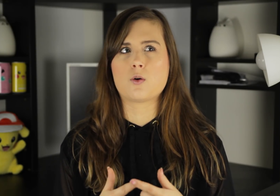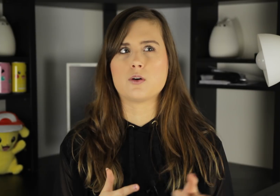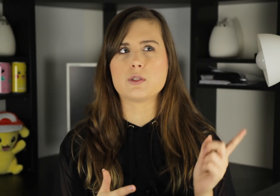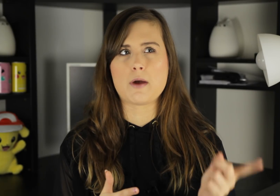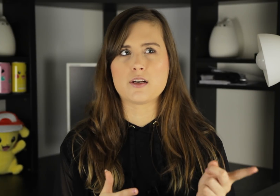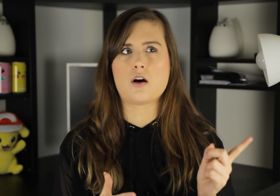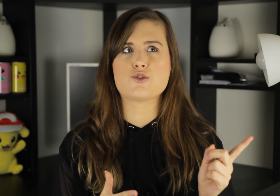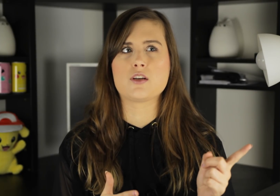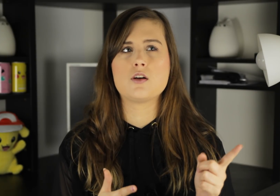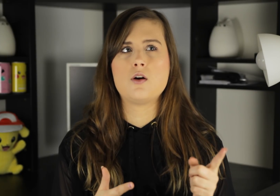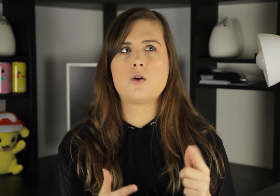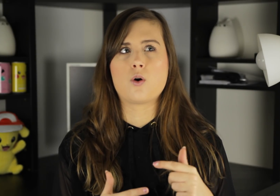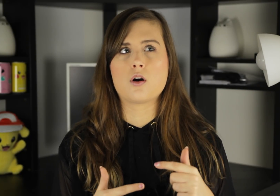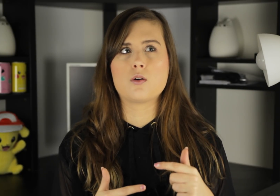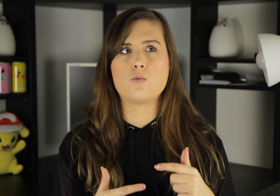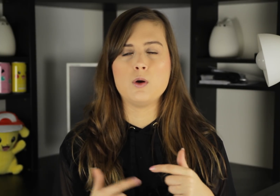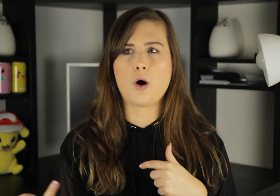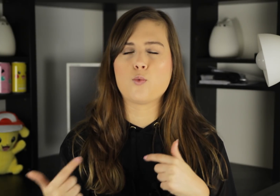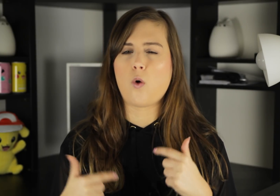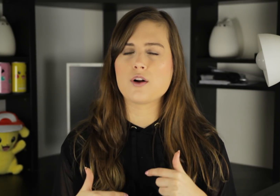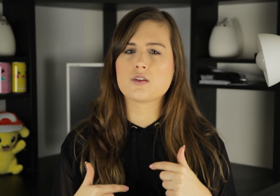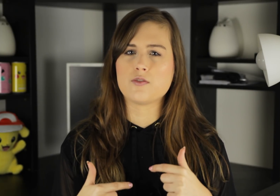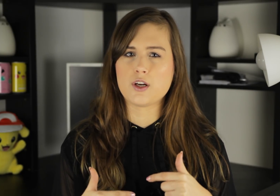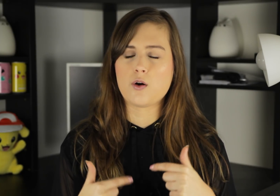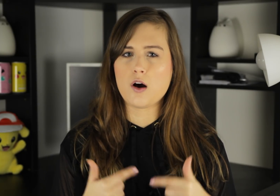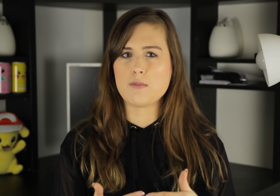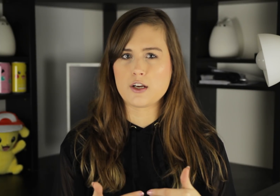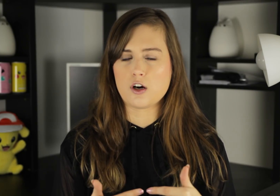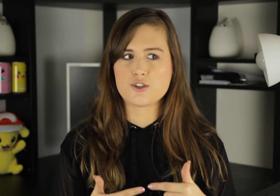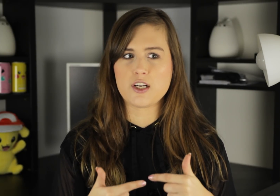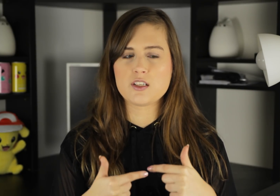or it was Meghan Tonjes, or we both watched a video of Meghan Tonjes,